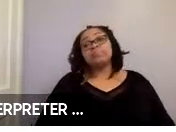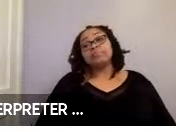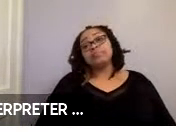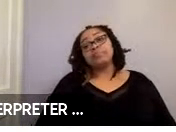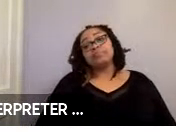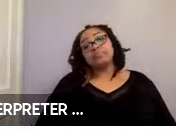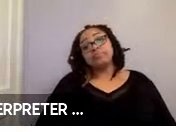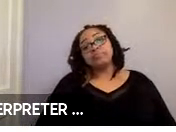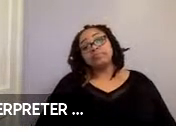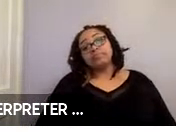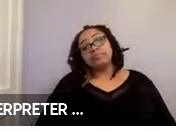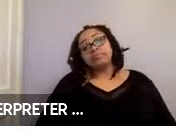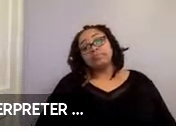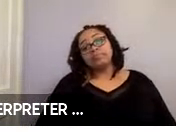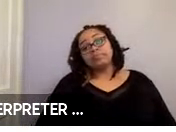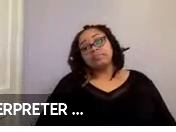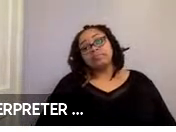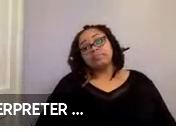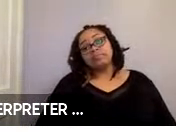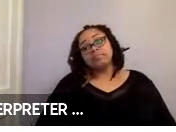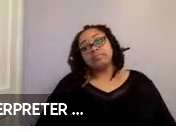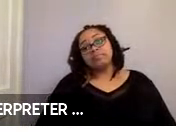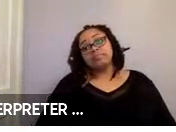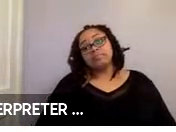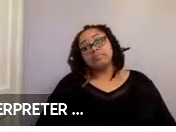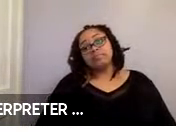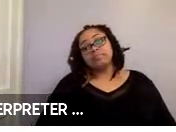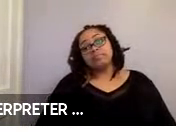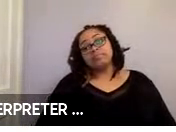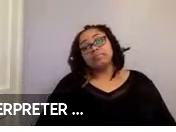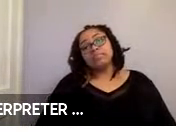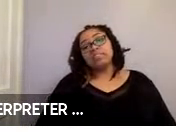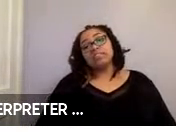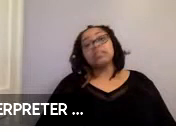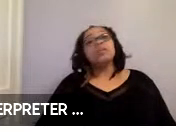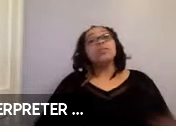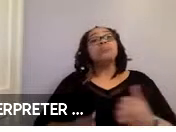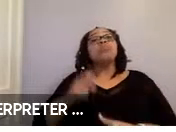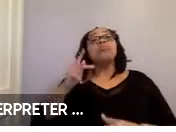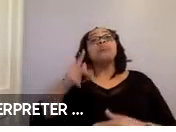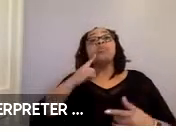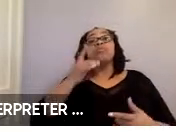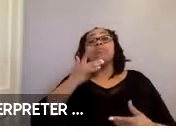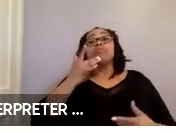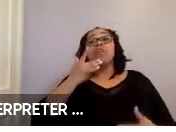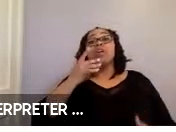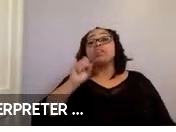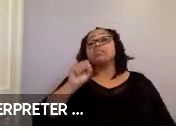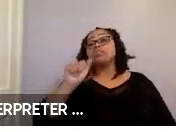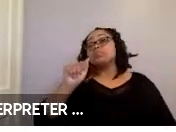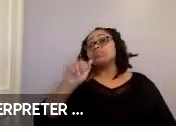So, although a slight majority of participants preferred the semi-automated rear-facing system